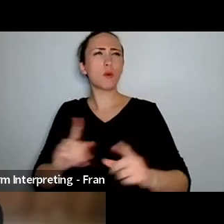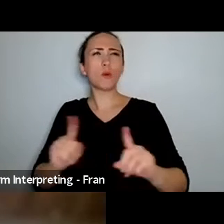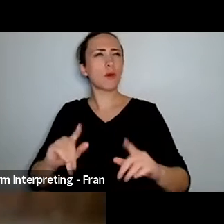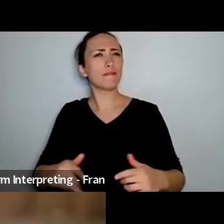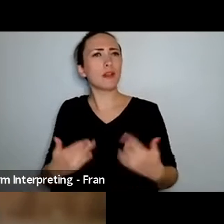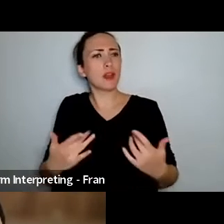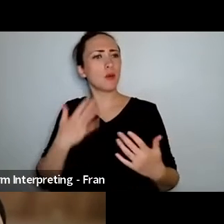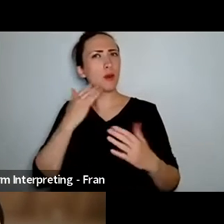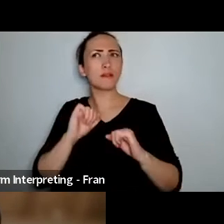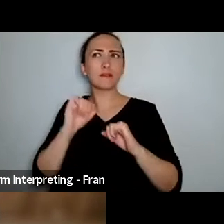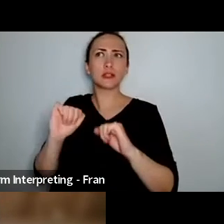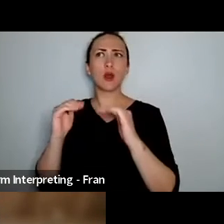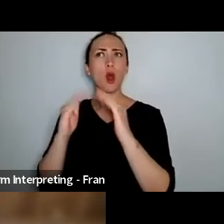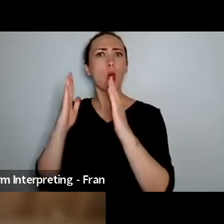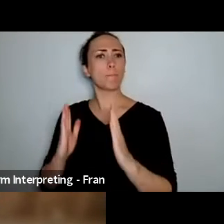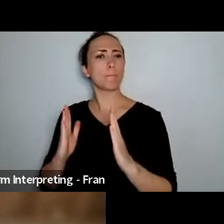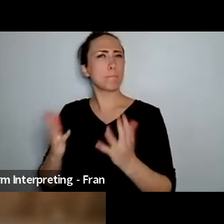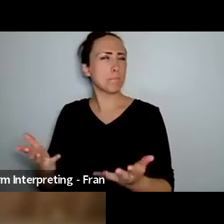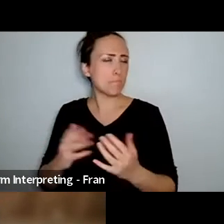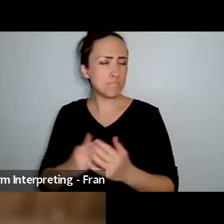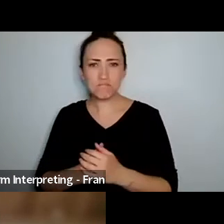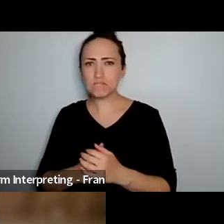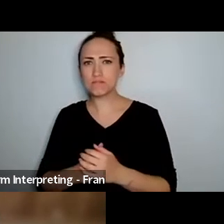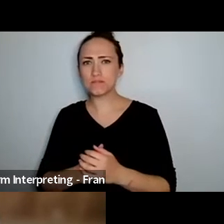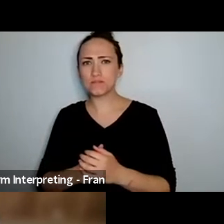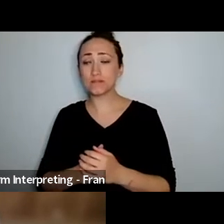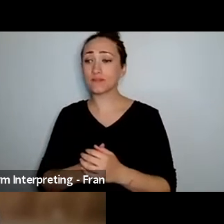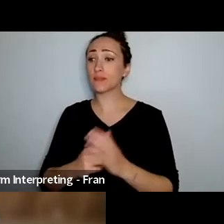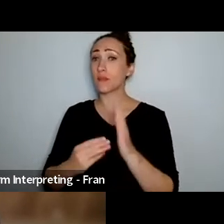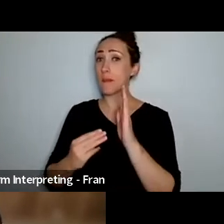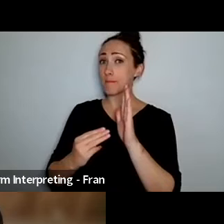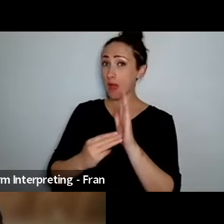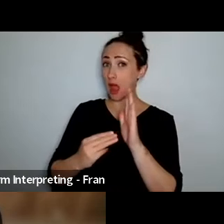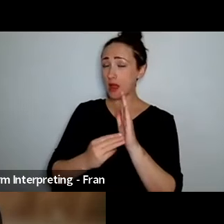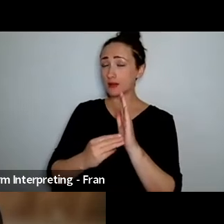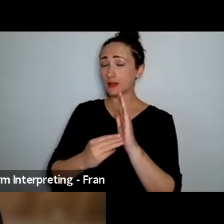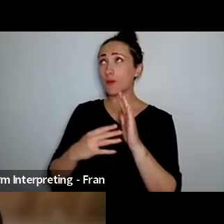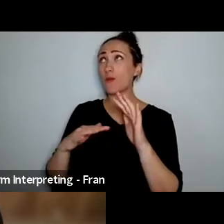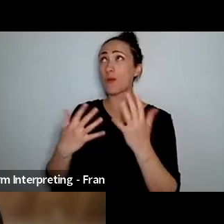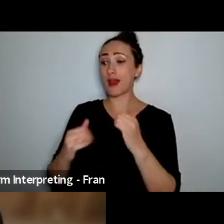Yeah beautiful question Rodney um the last work I made for AXIS Dance Company where I got to